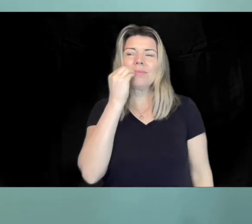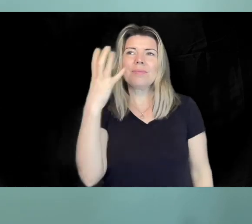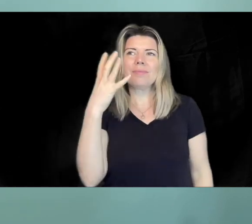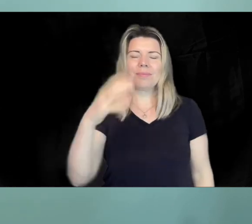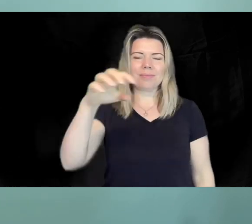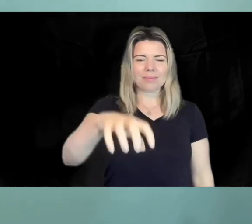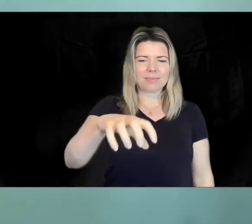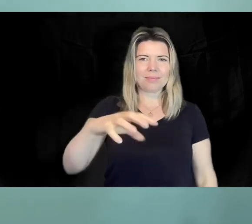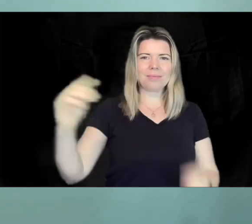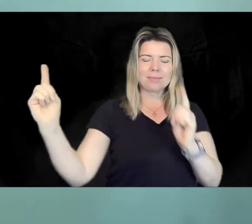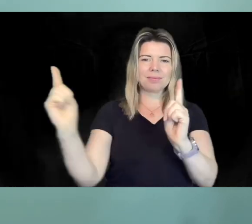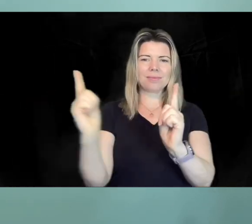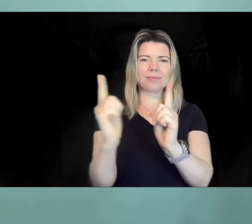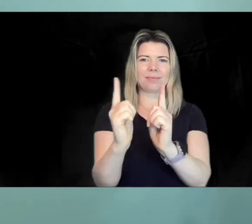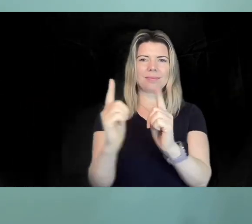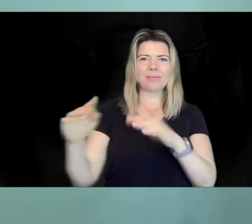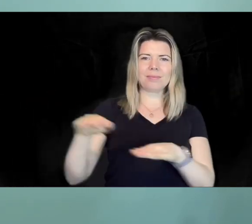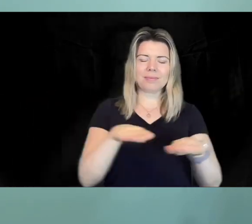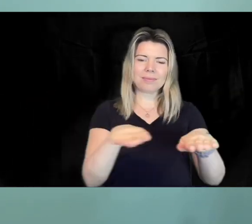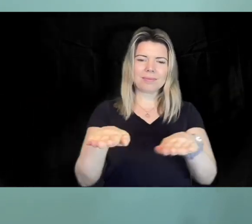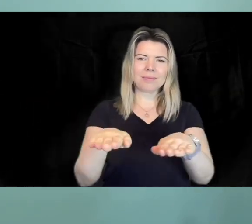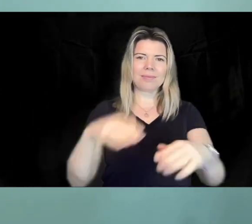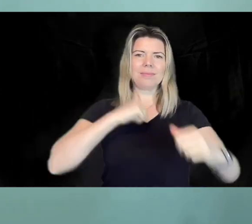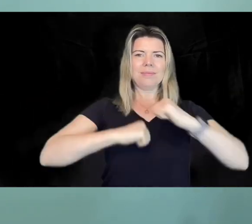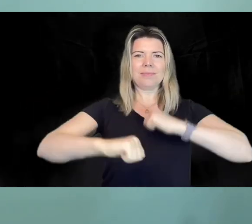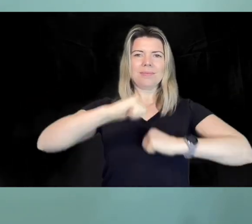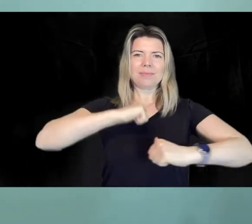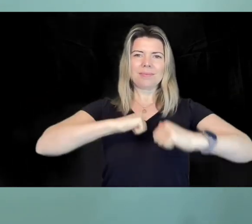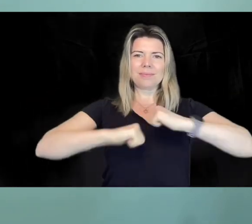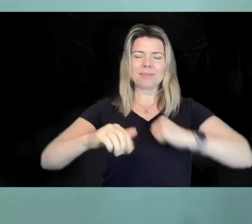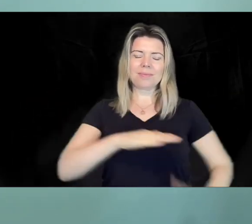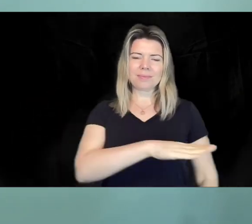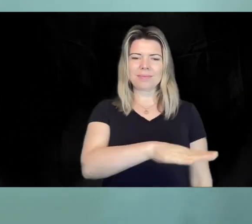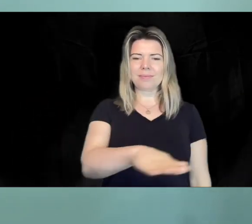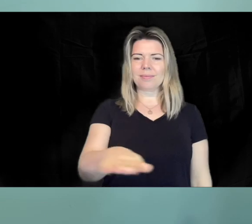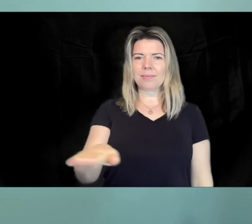location on the banks of the River Tay, and we're so proud of everything that we have